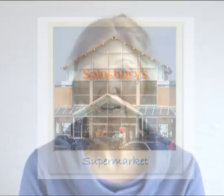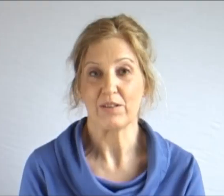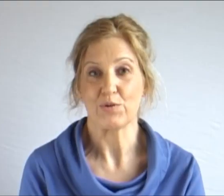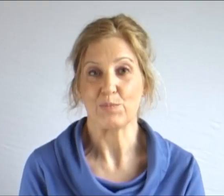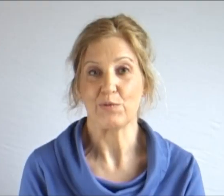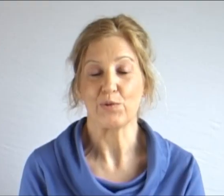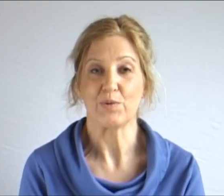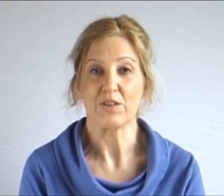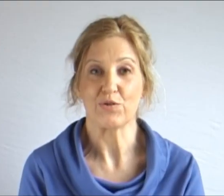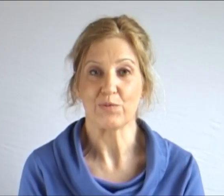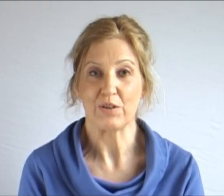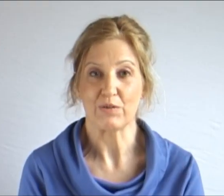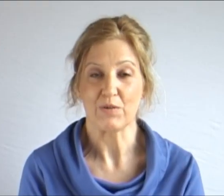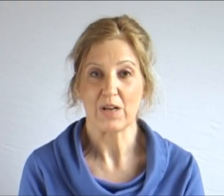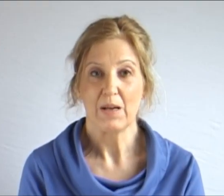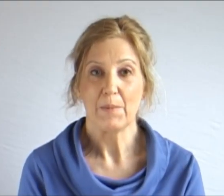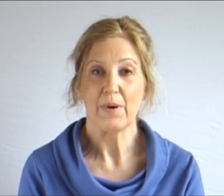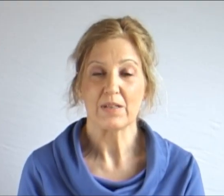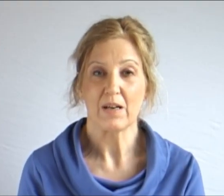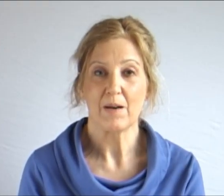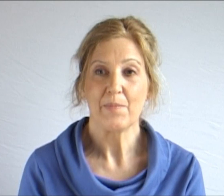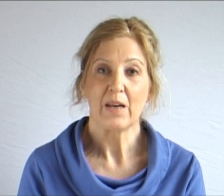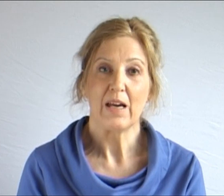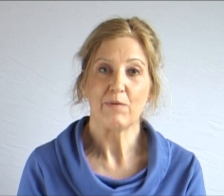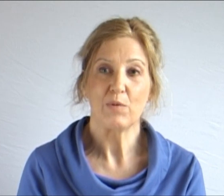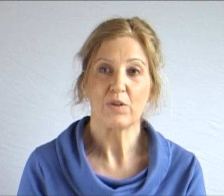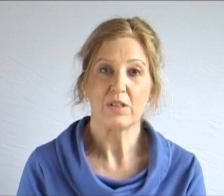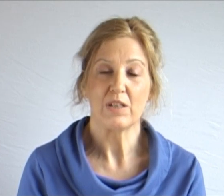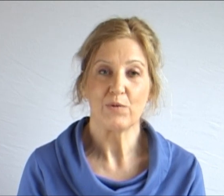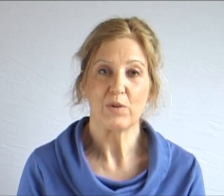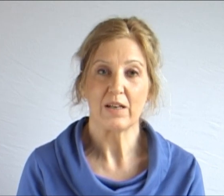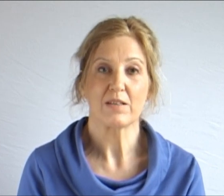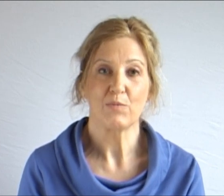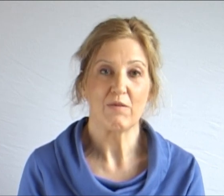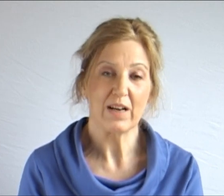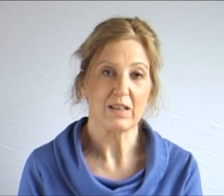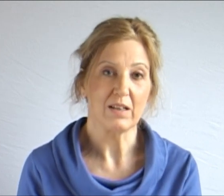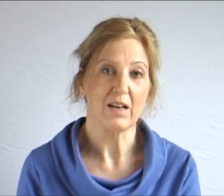and it was just before there were digital photographs but if we were going to somewhere regularly, like,